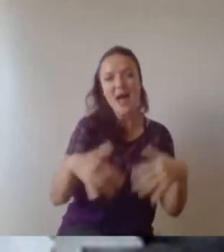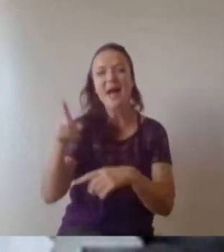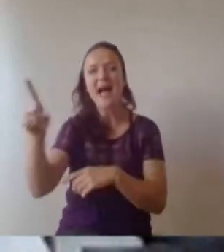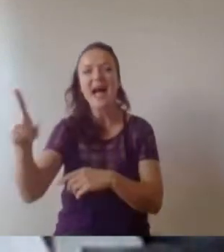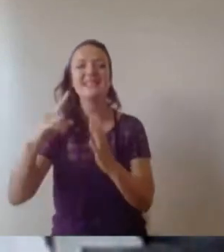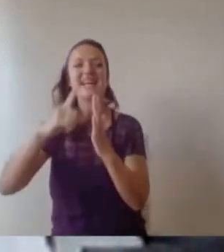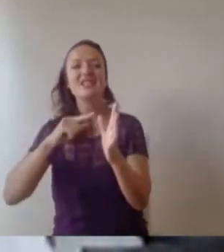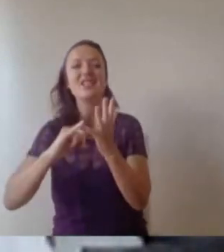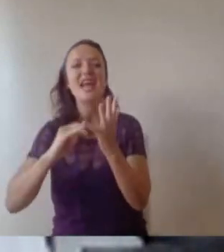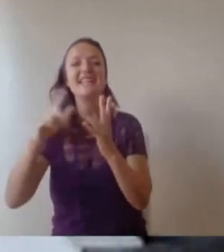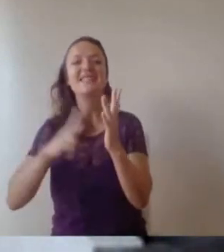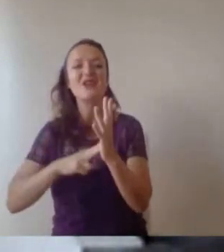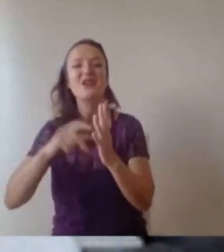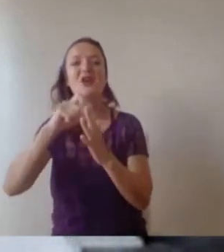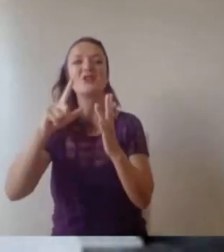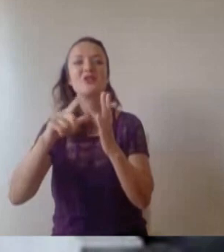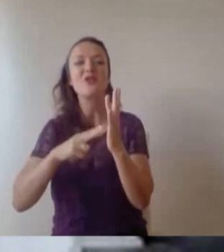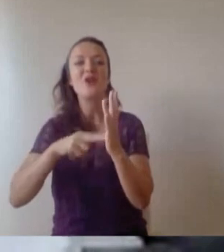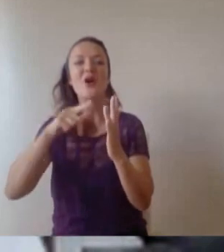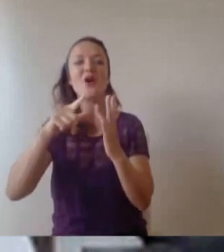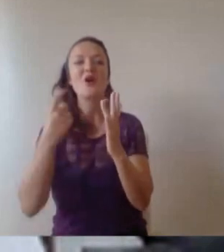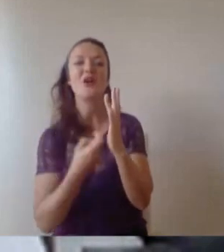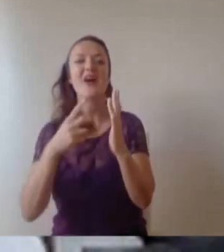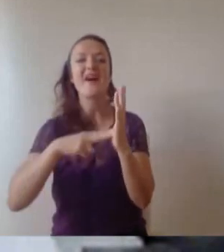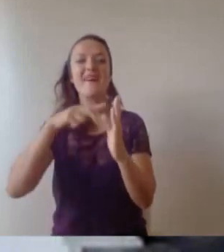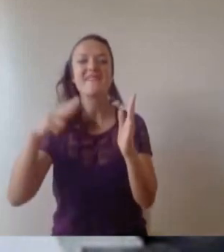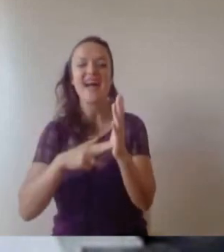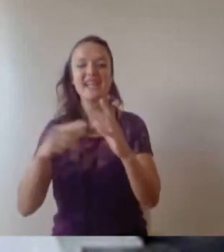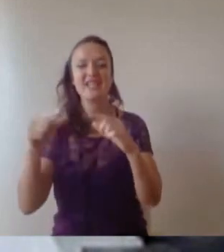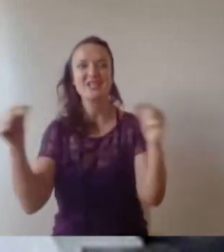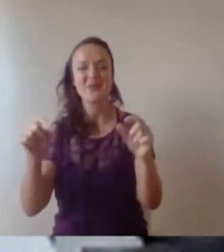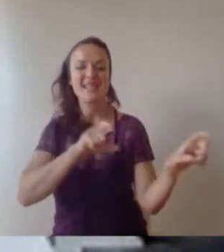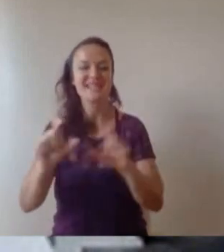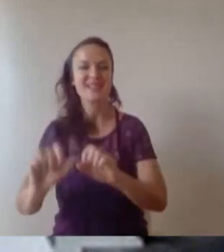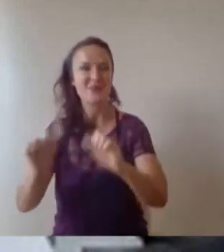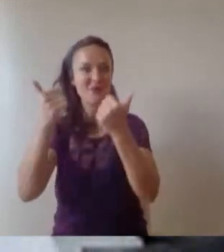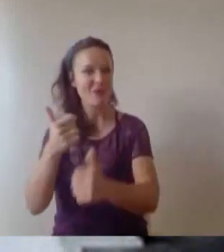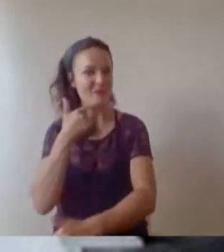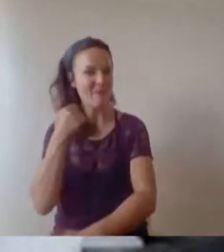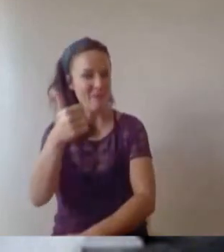So I'll start off today by telling you a bit about what I do. So I founded and run an AI company called Snap Vision